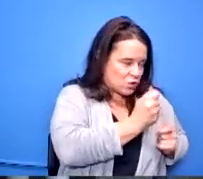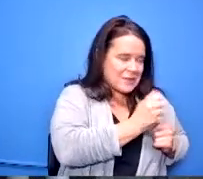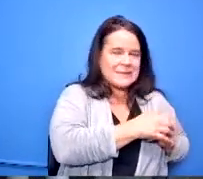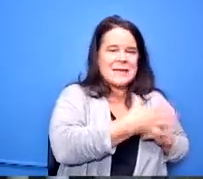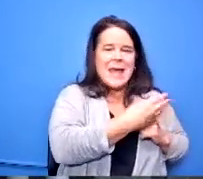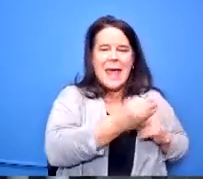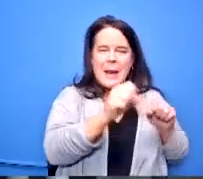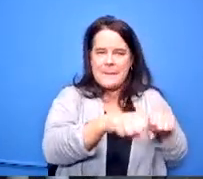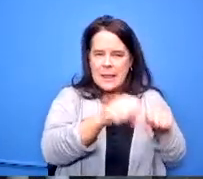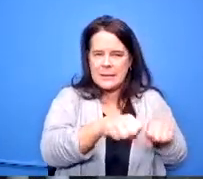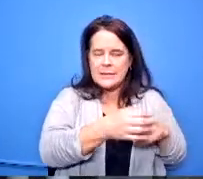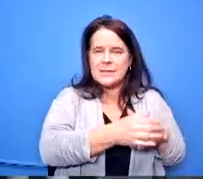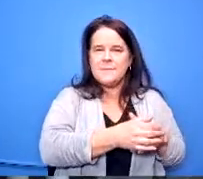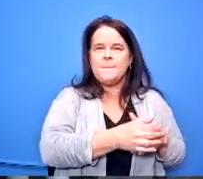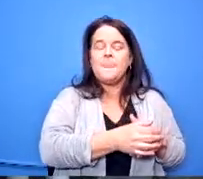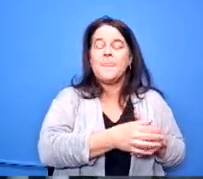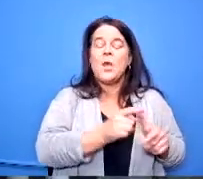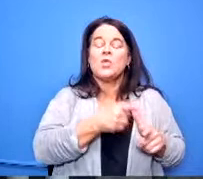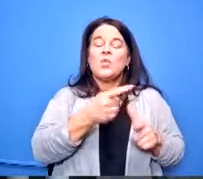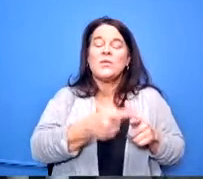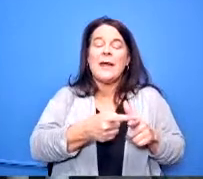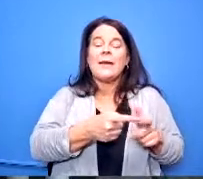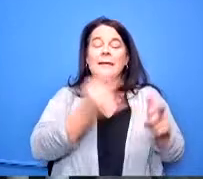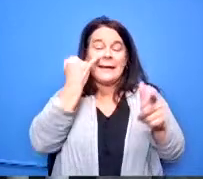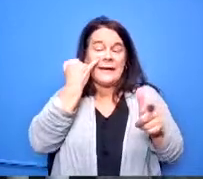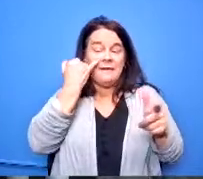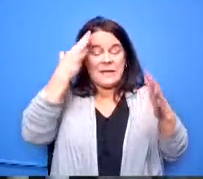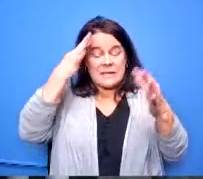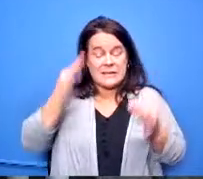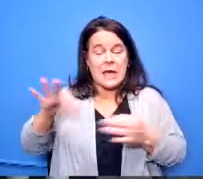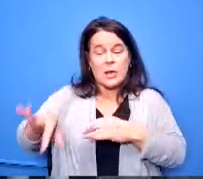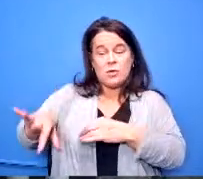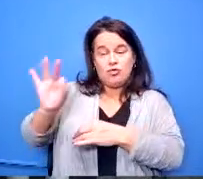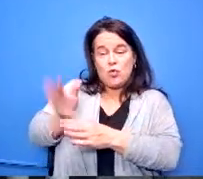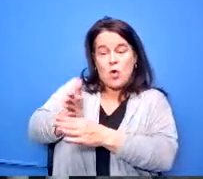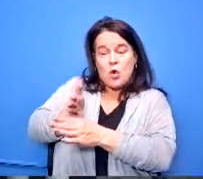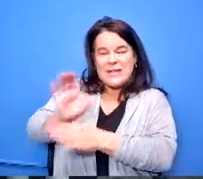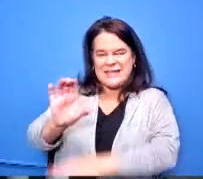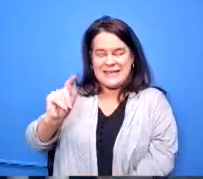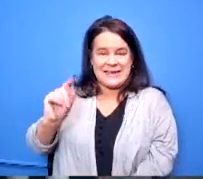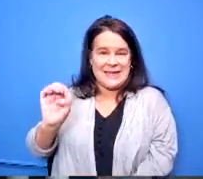career tech if they choose a careertech pathway and when they get there there's a little wiggle